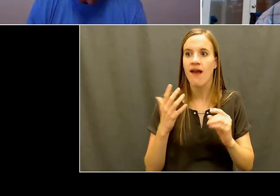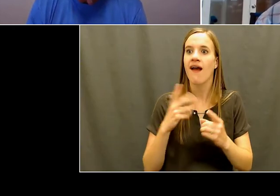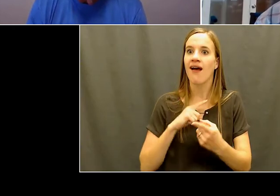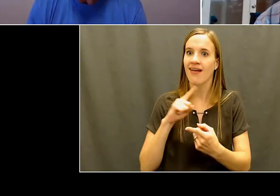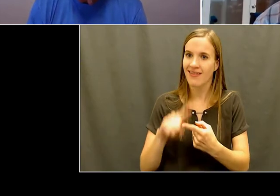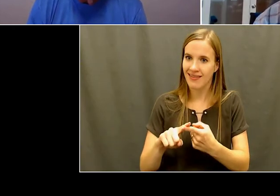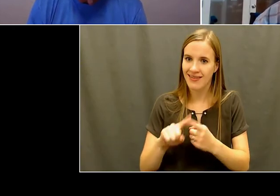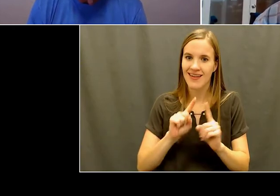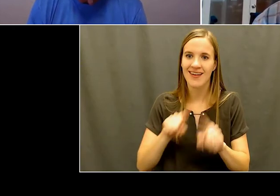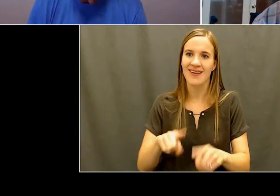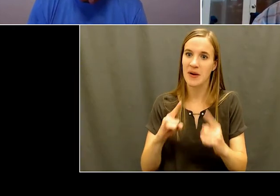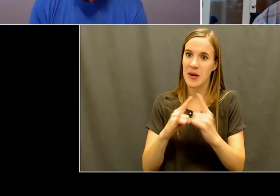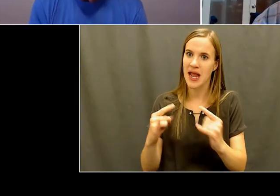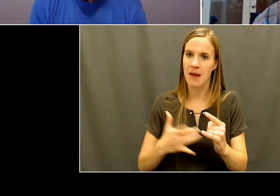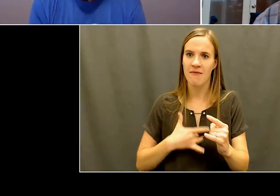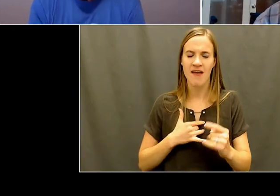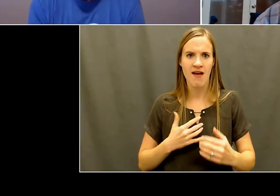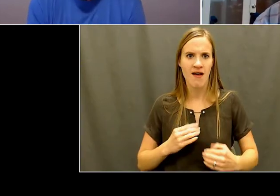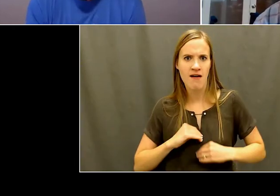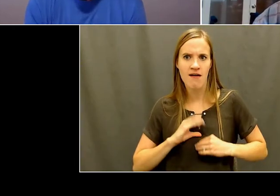what year did the program end up at the city of Boise?